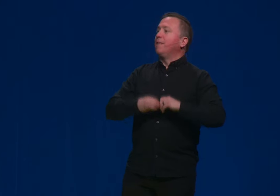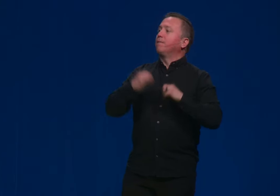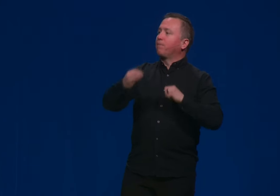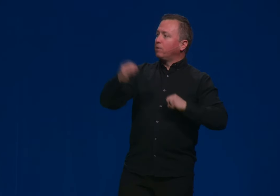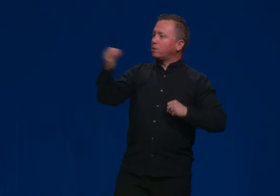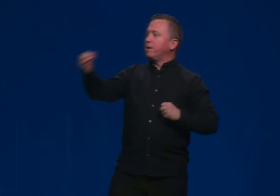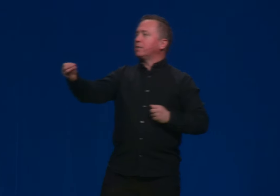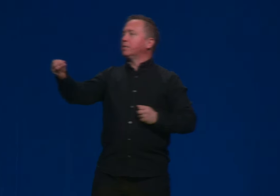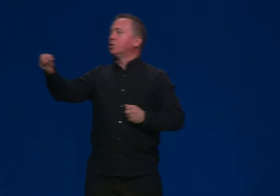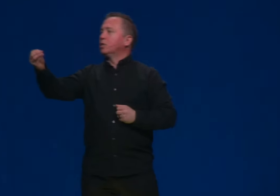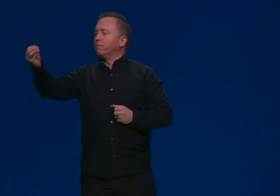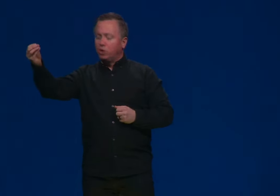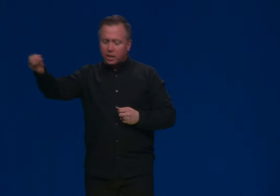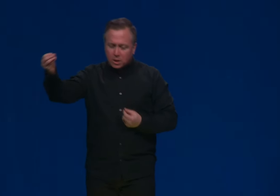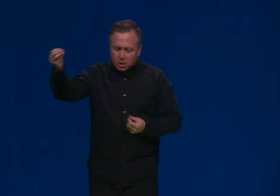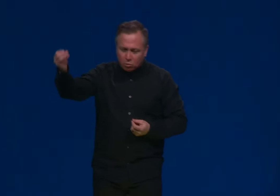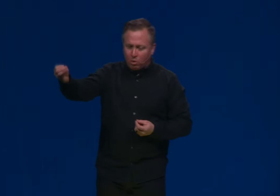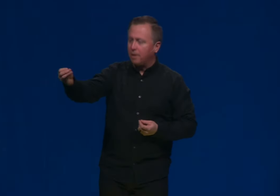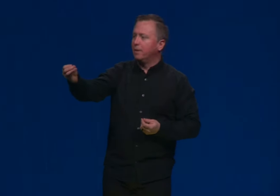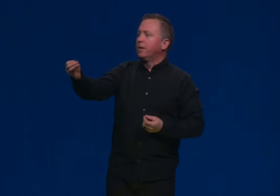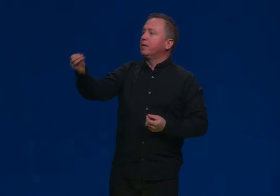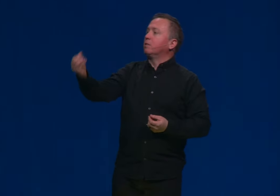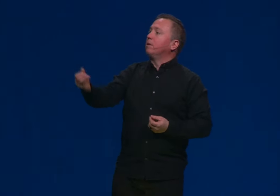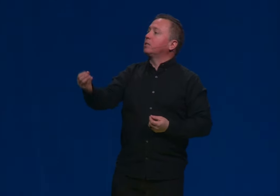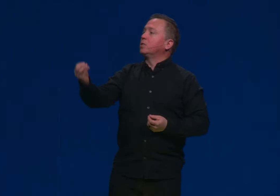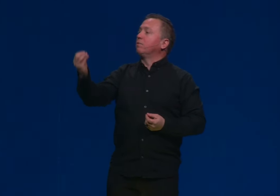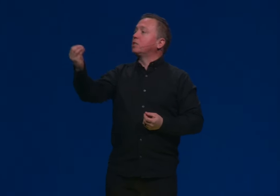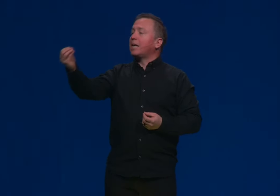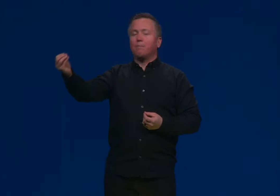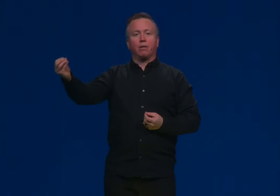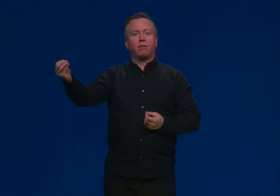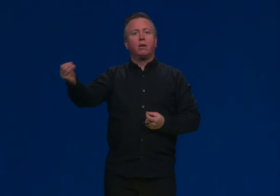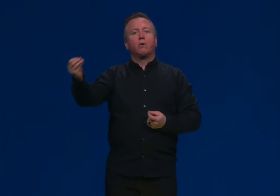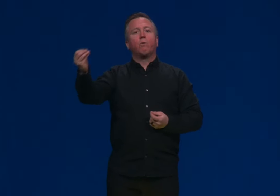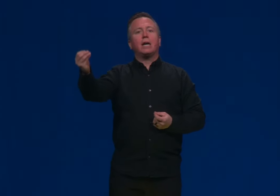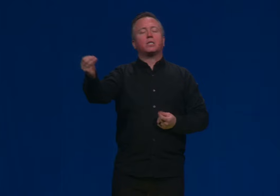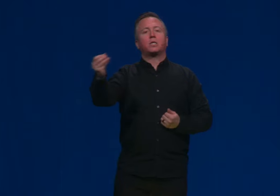And the first message of Genesis one is a message of Sabbath rest.